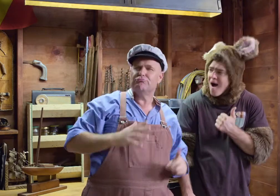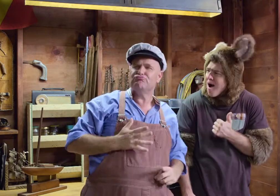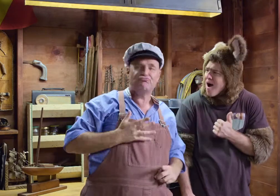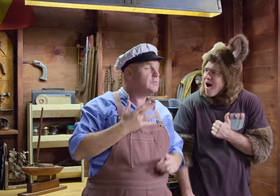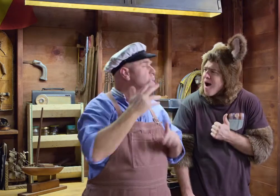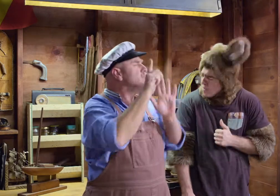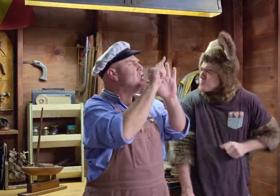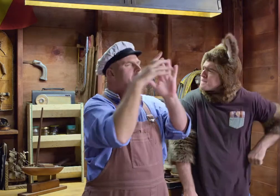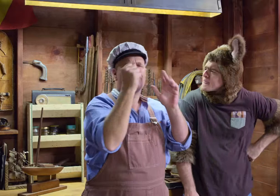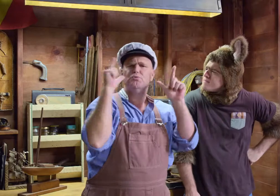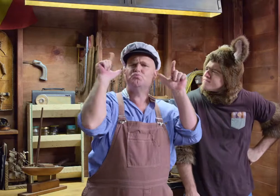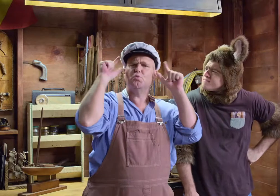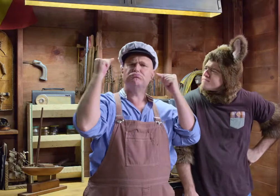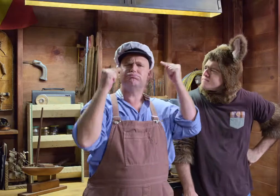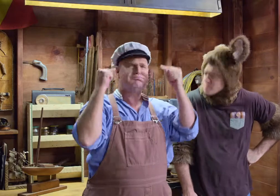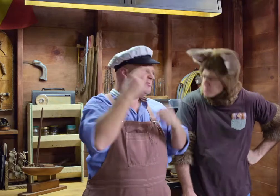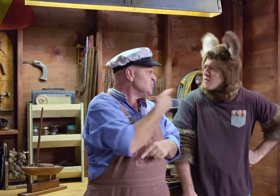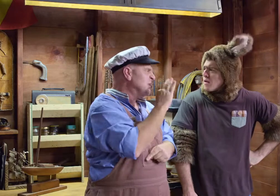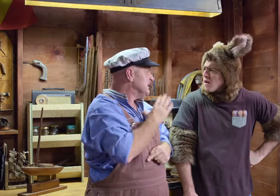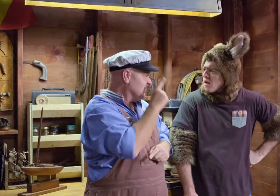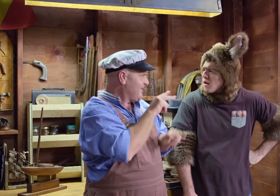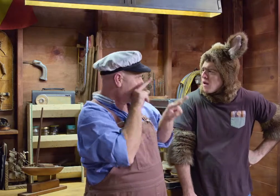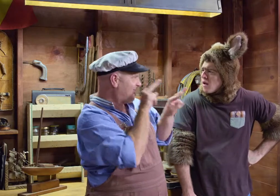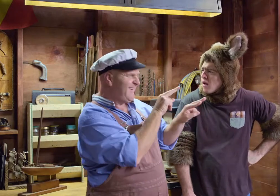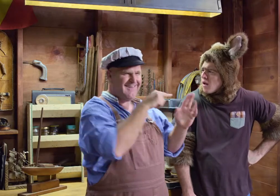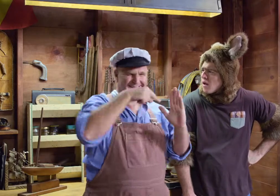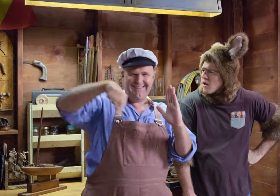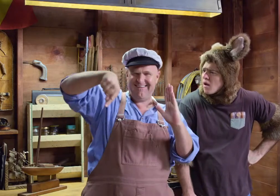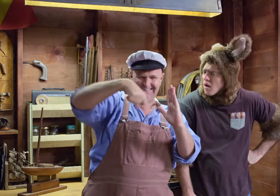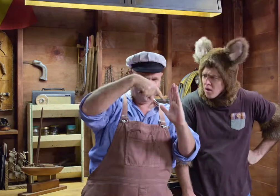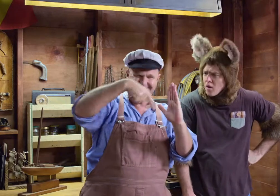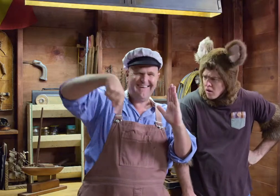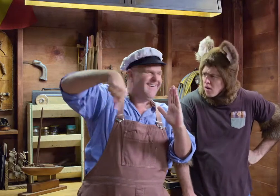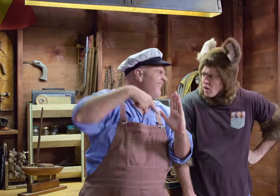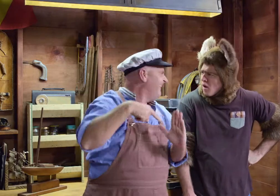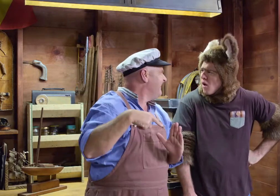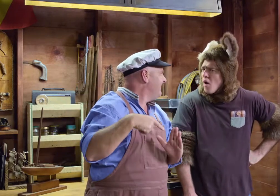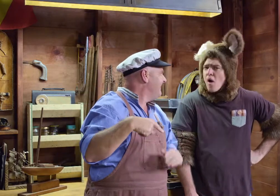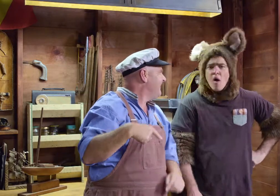It's interesting - clocks make noises, but we don't need to hear them, Possum. We can just see them.